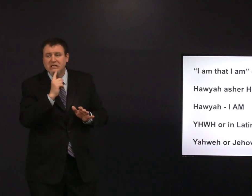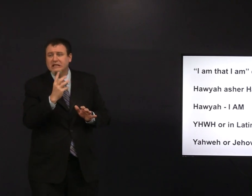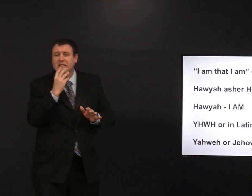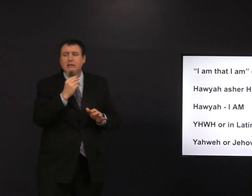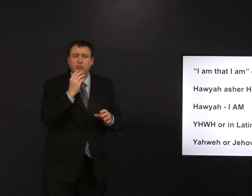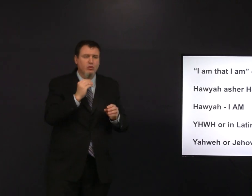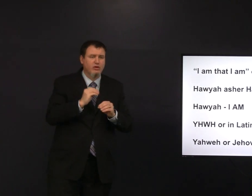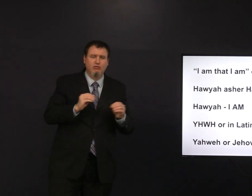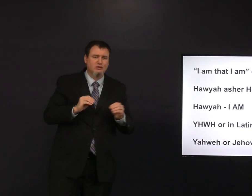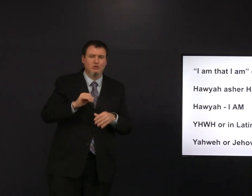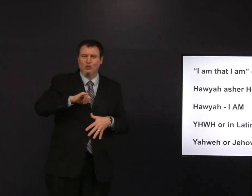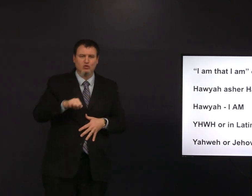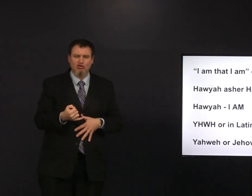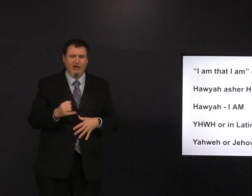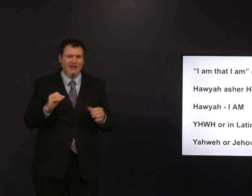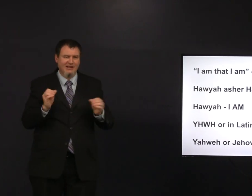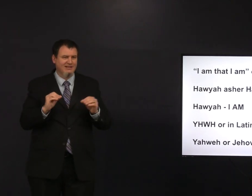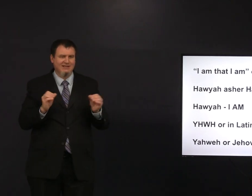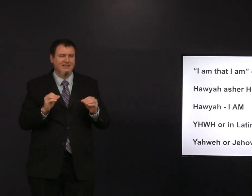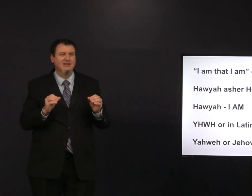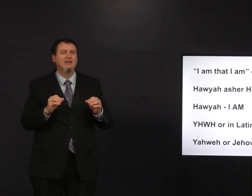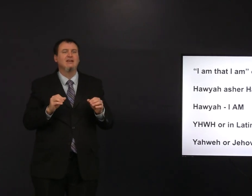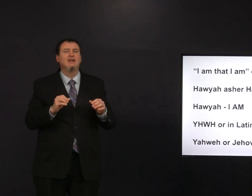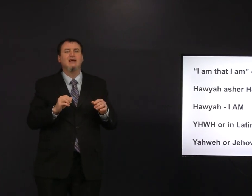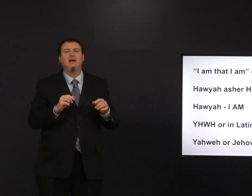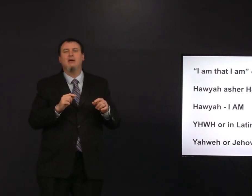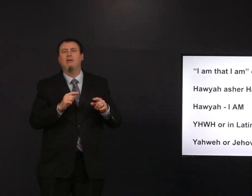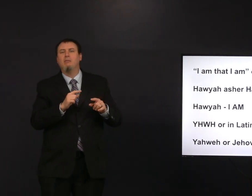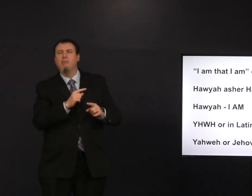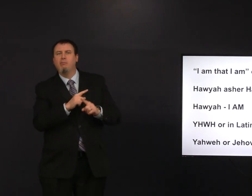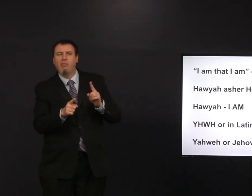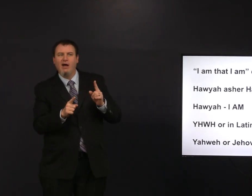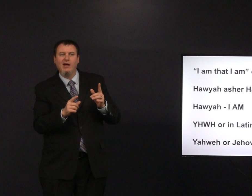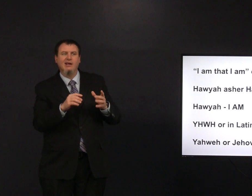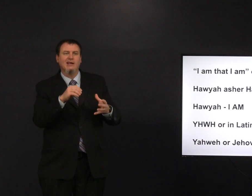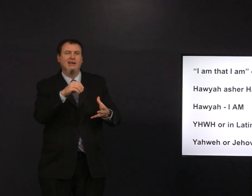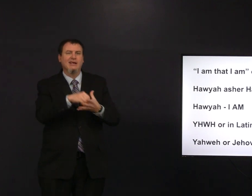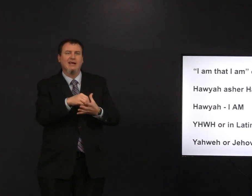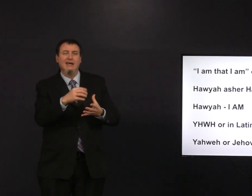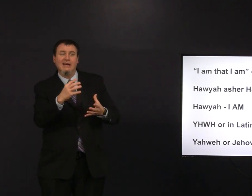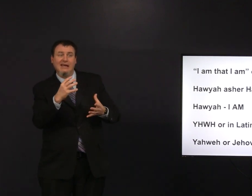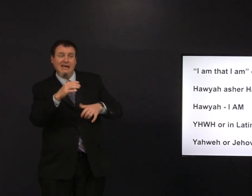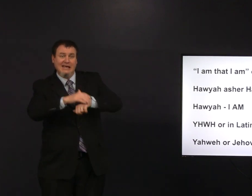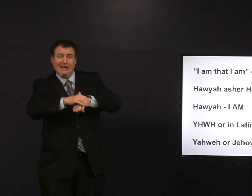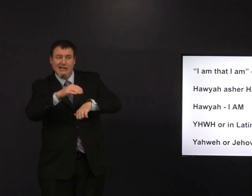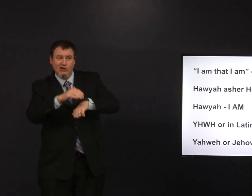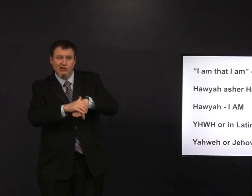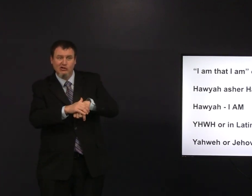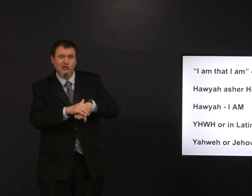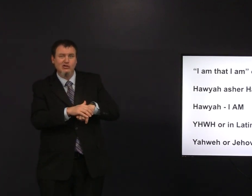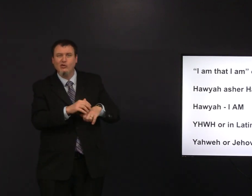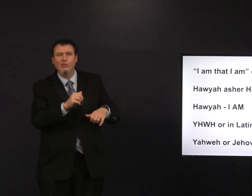different letter choice in Hebrew there's no j but in English